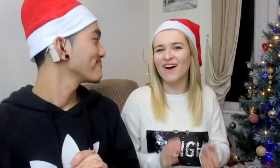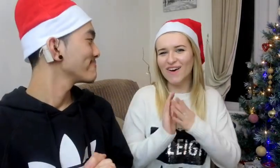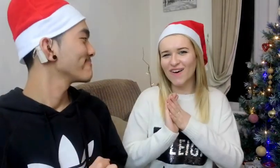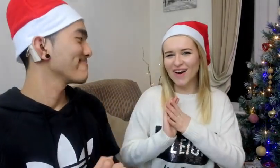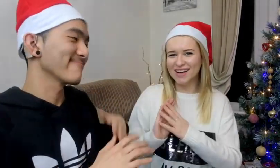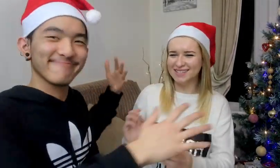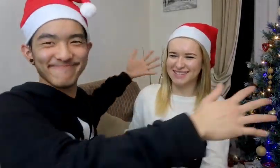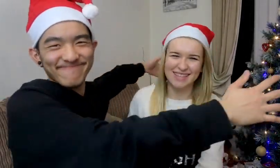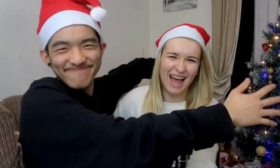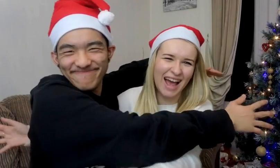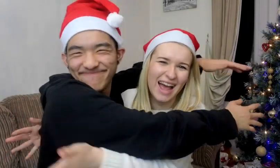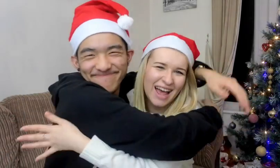Aw!